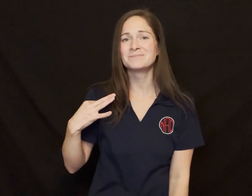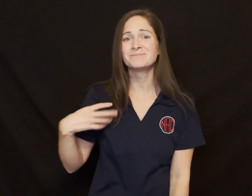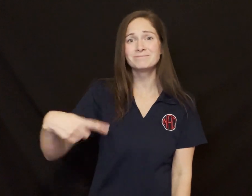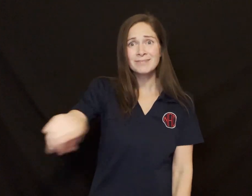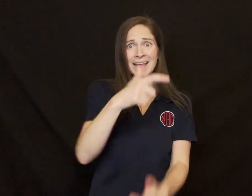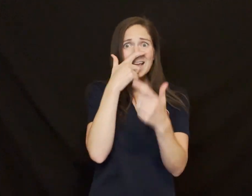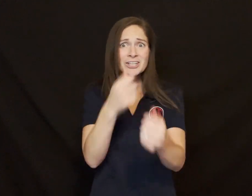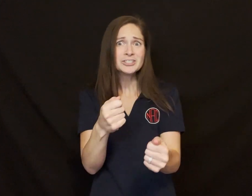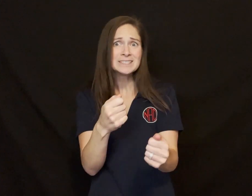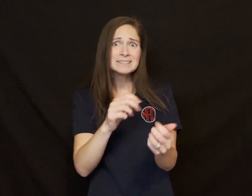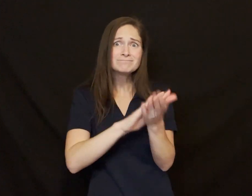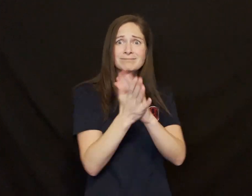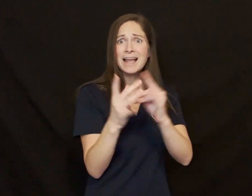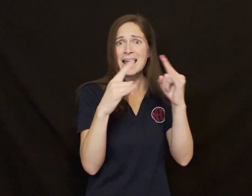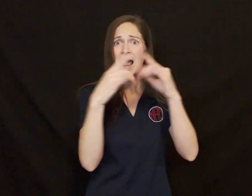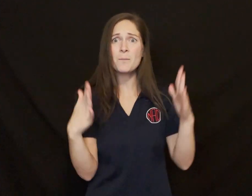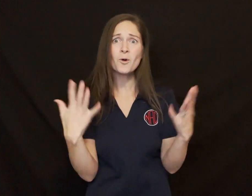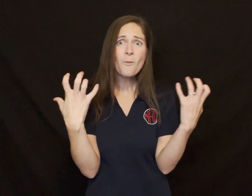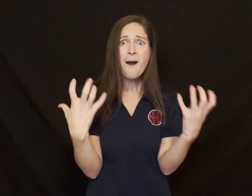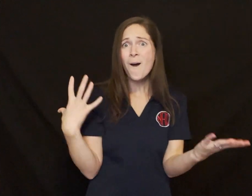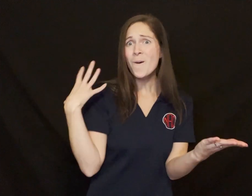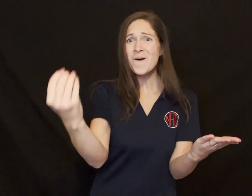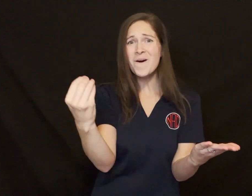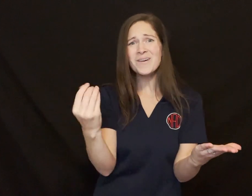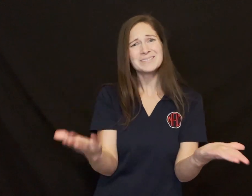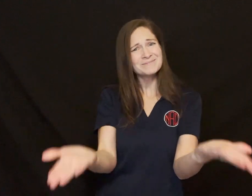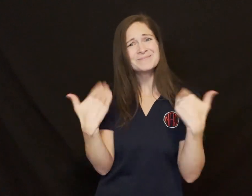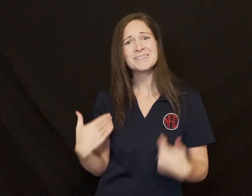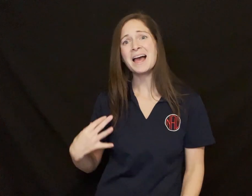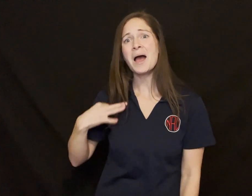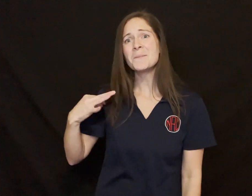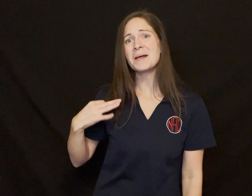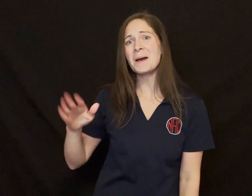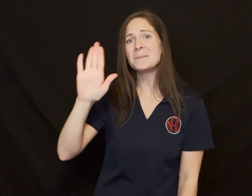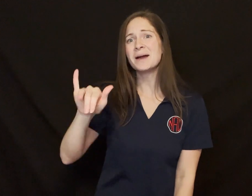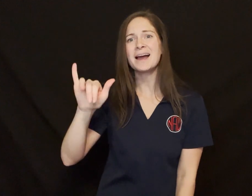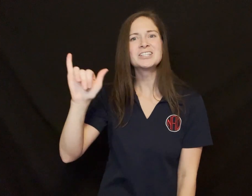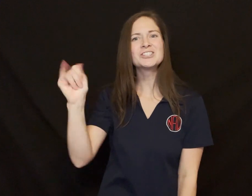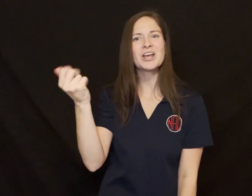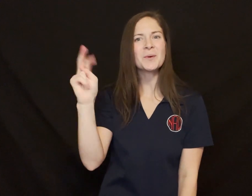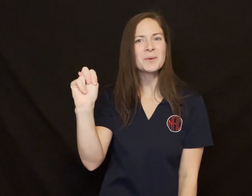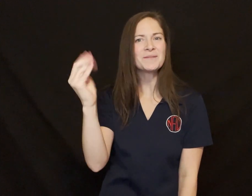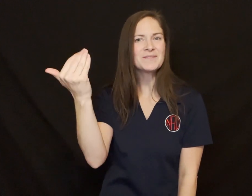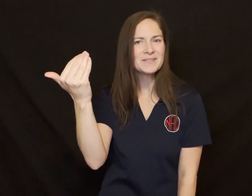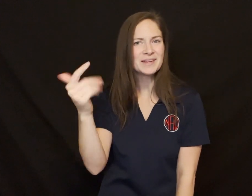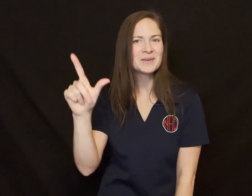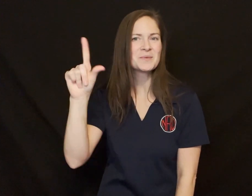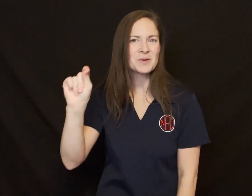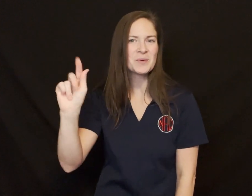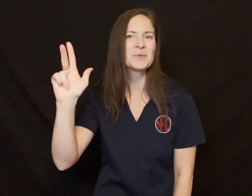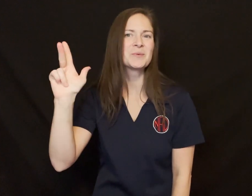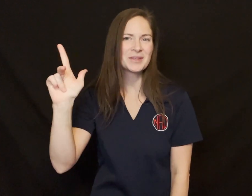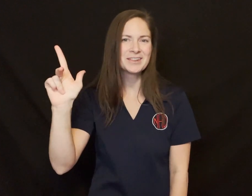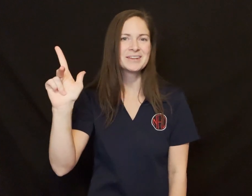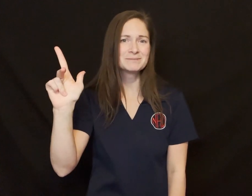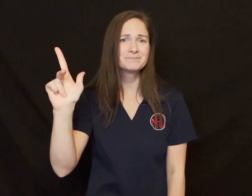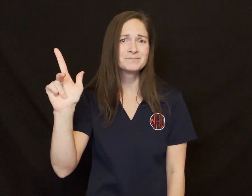Campers are encouraged to apply by January 15, 2023.